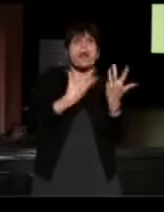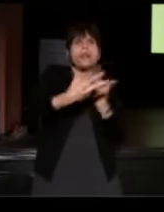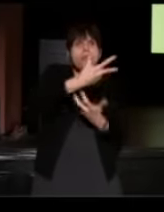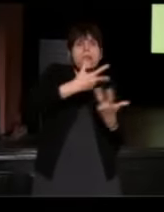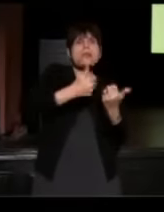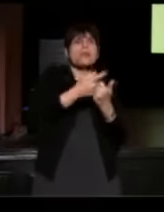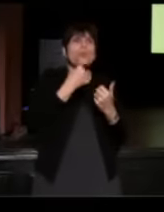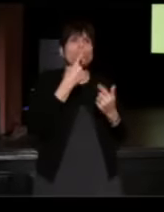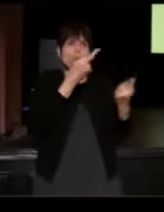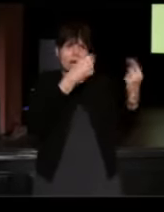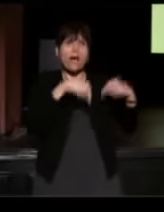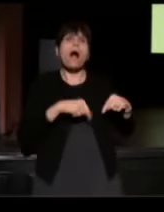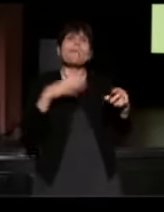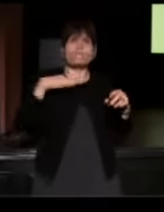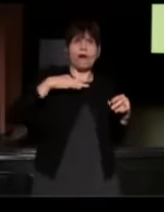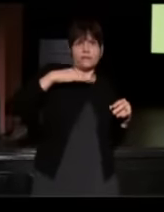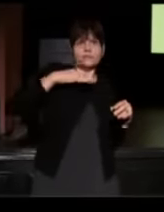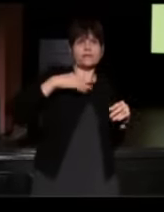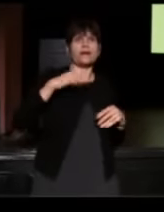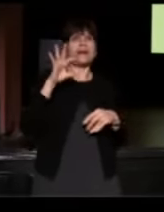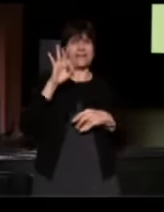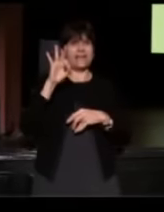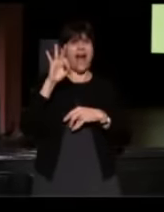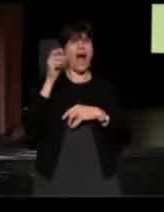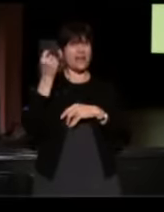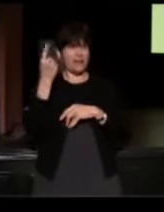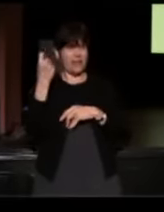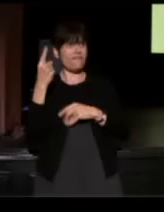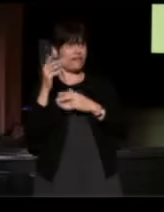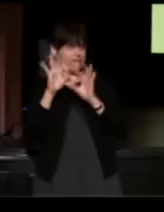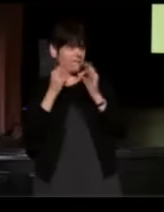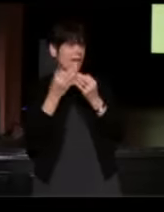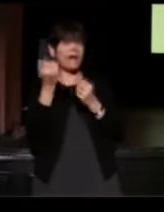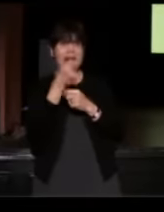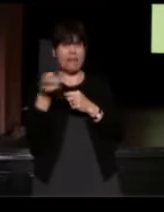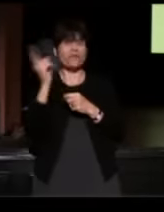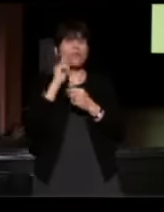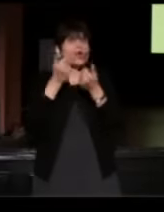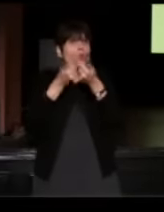First one we did was with 9-11 families, so every one who lost a loved one on September 11th